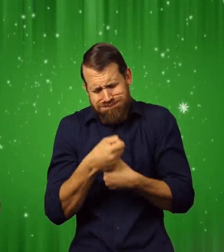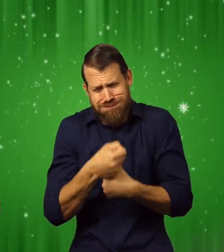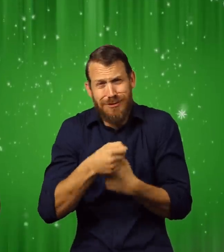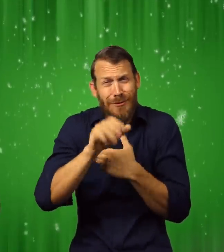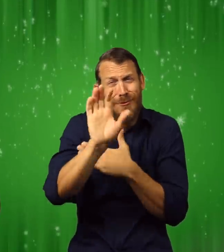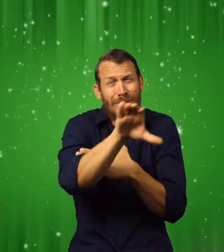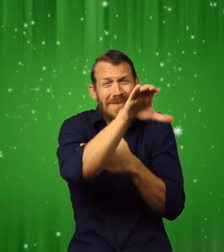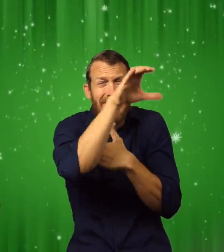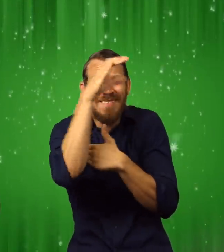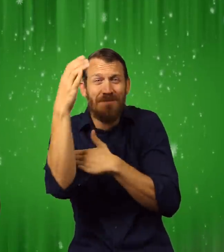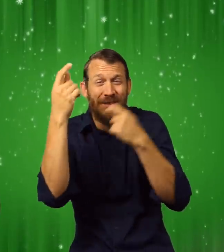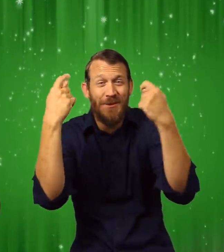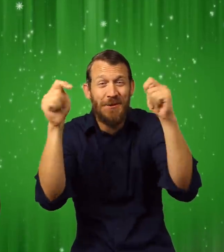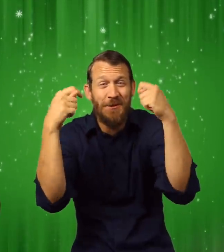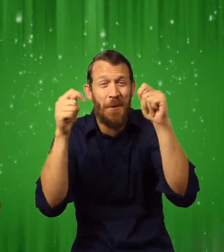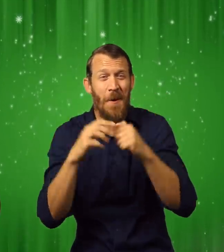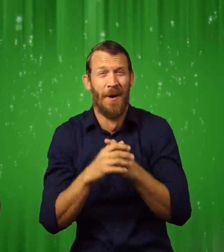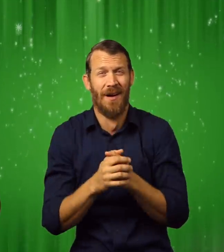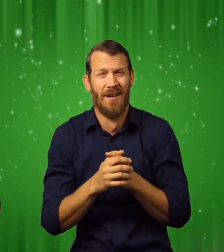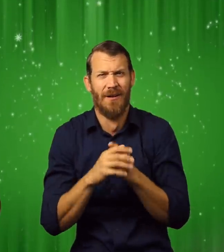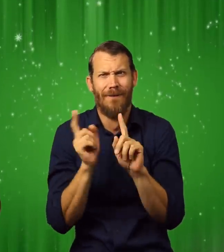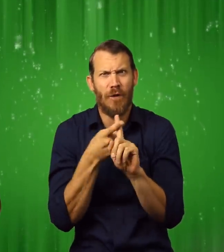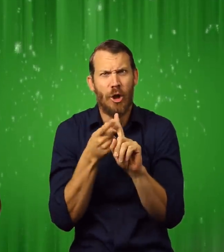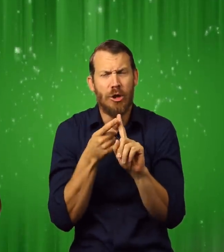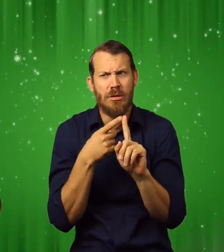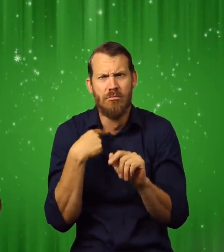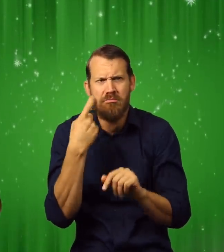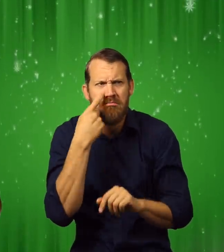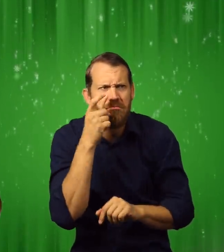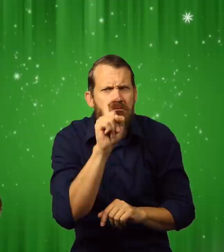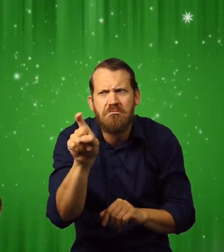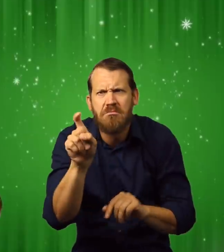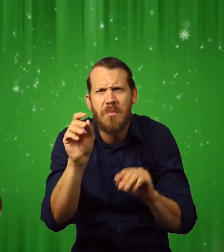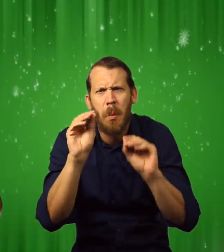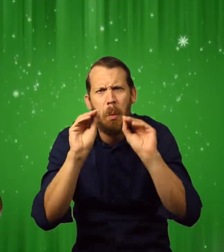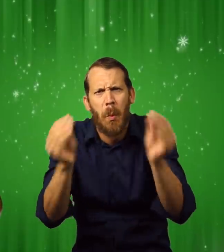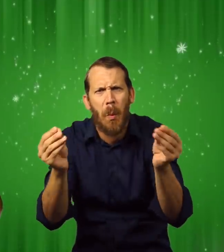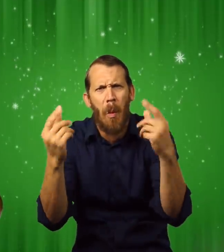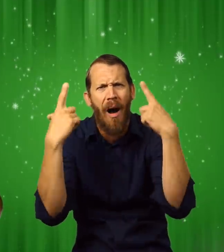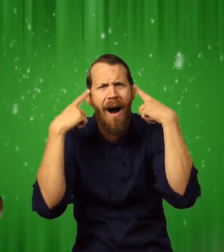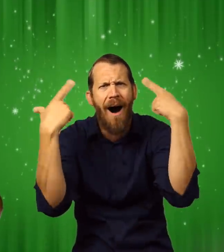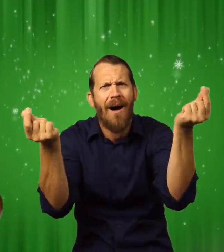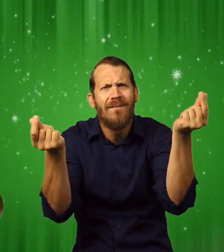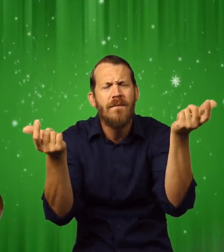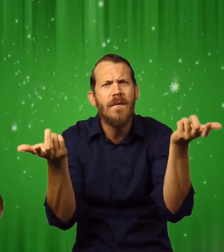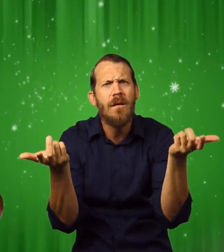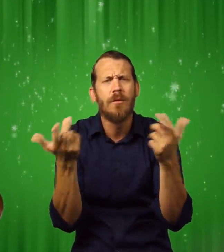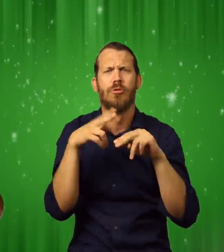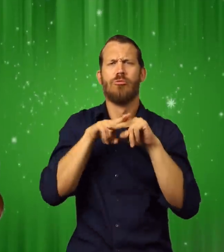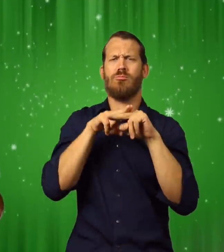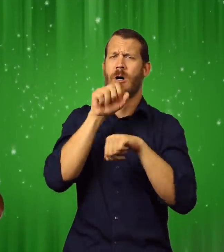where every Christmas toy was made. At first, we saw no elves.